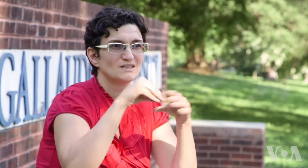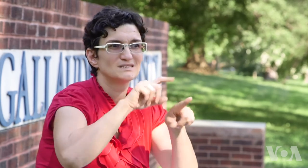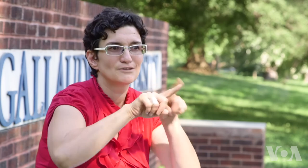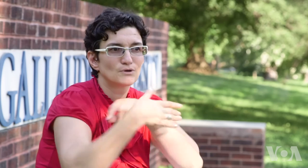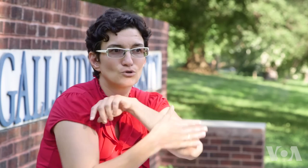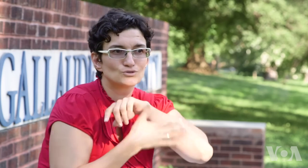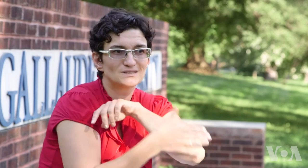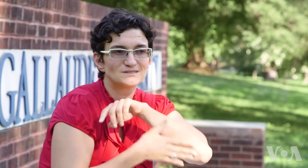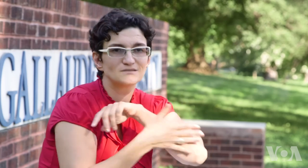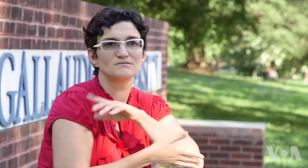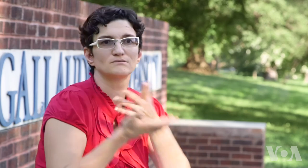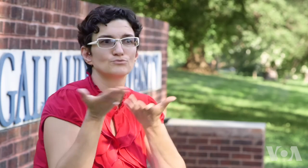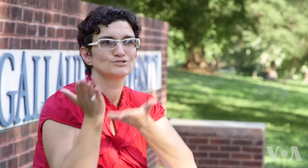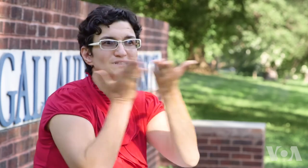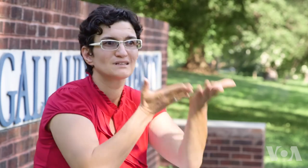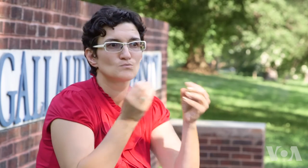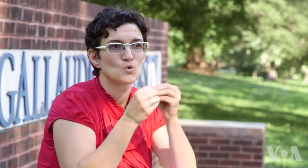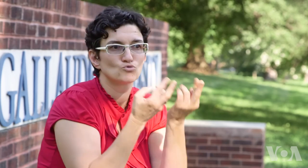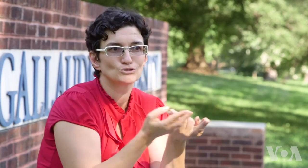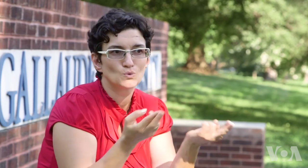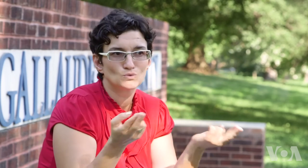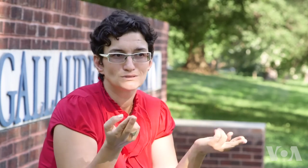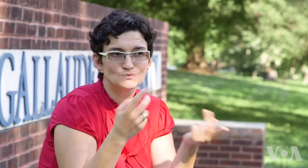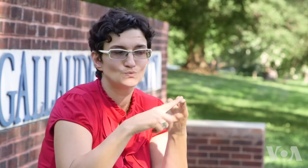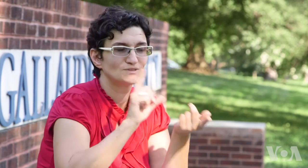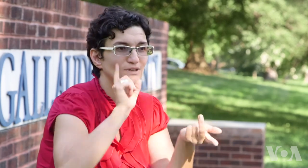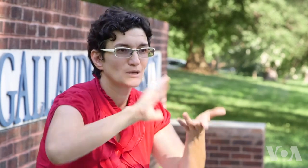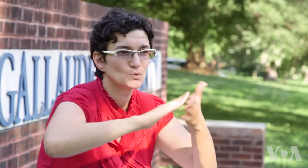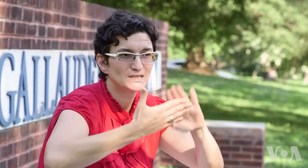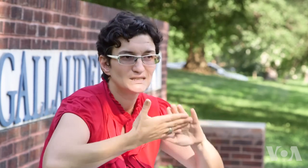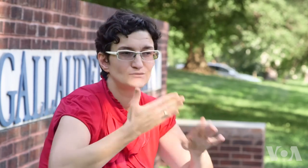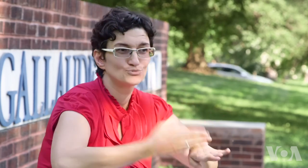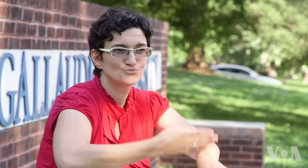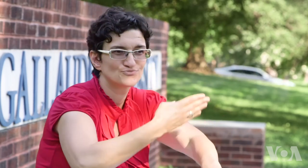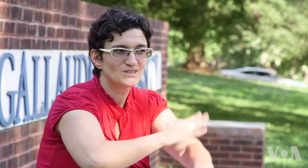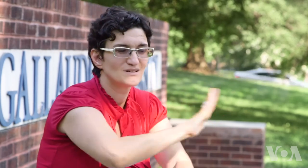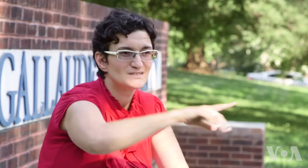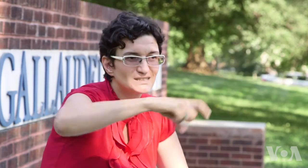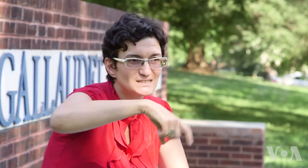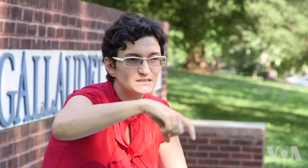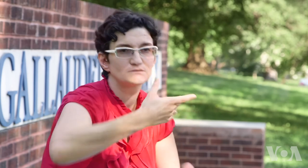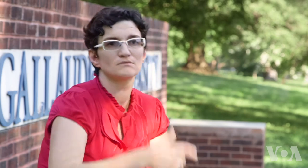information can be brought, resources can be given to deaf and hard of hearing people in their lives,